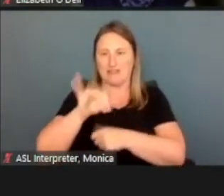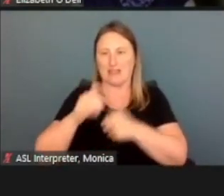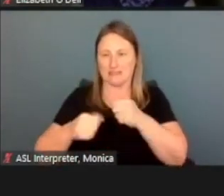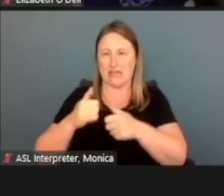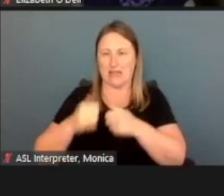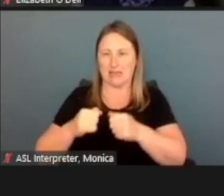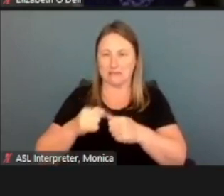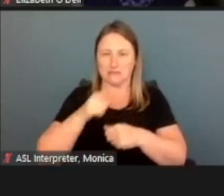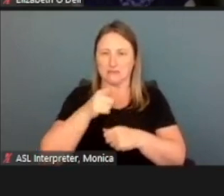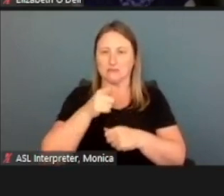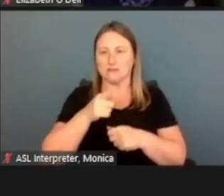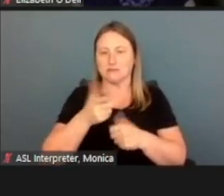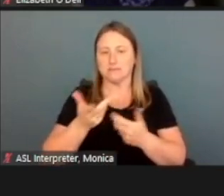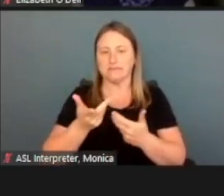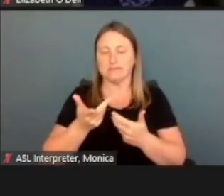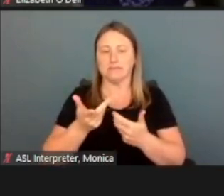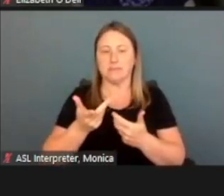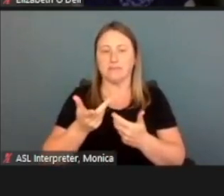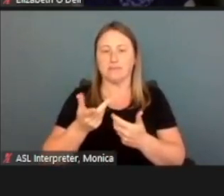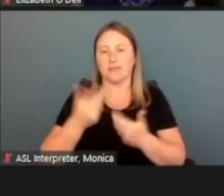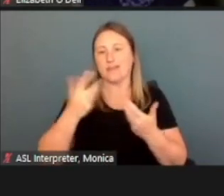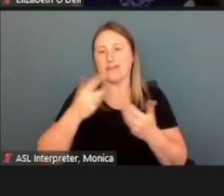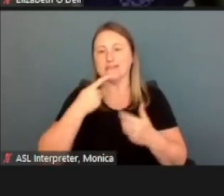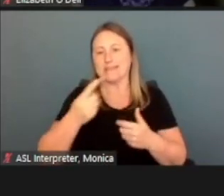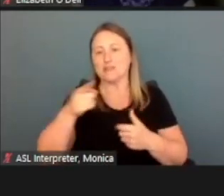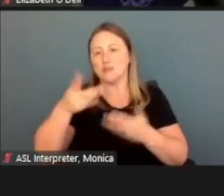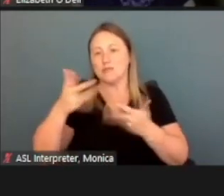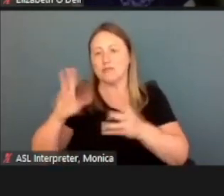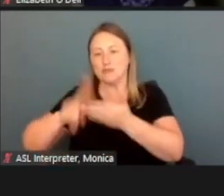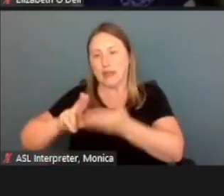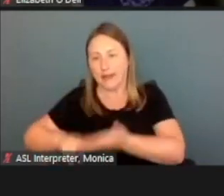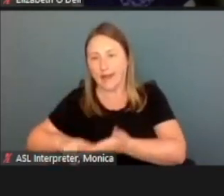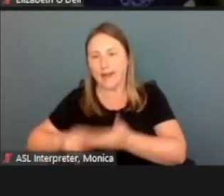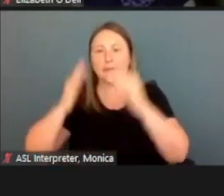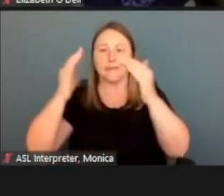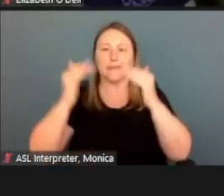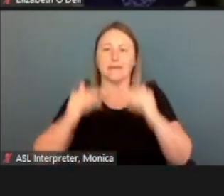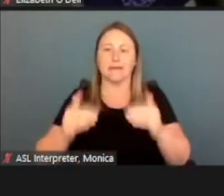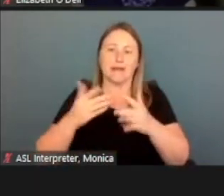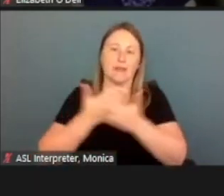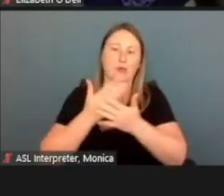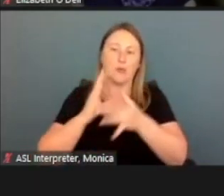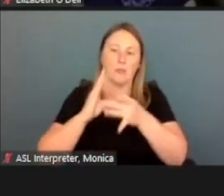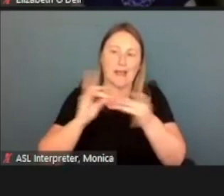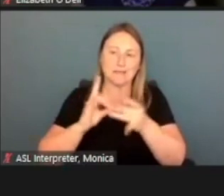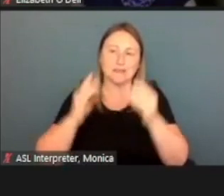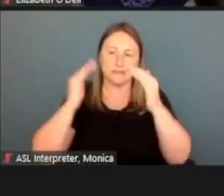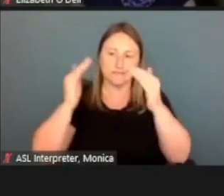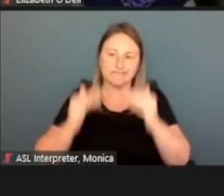hey, well first off that they've signed up and then the new message is there. They can go here and they can say,